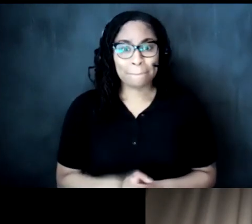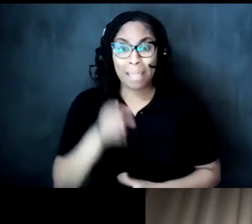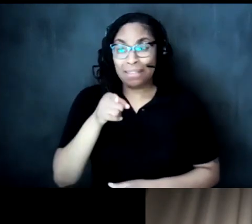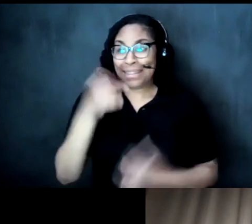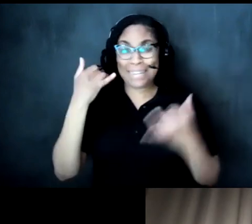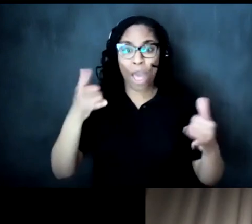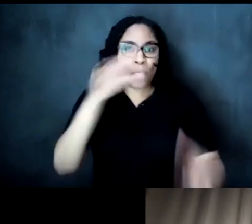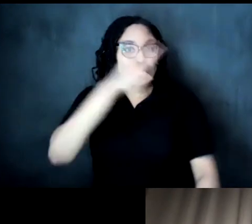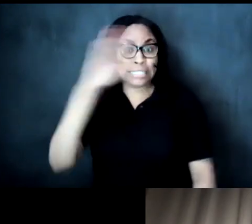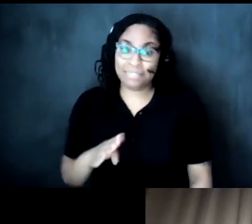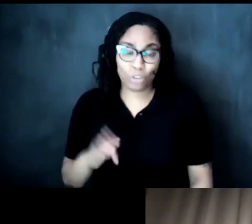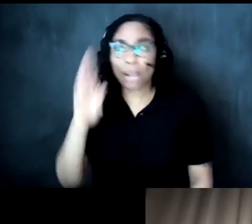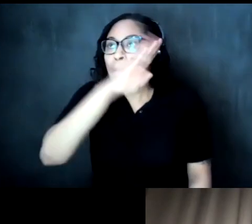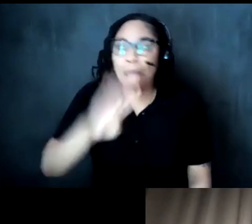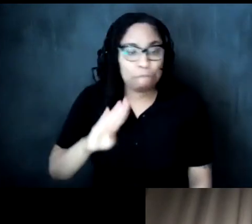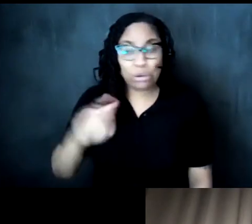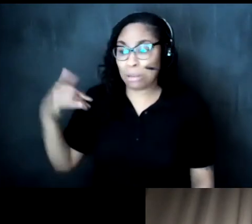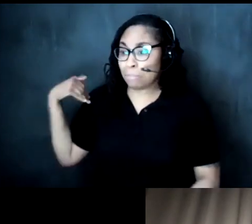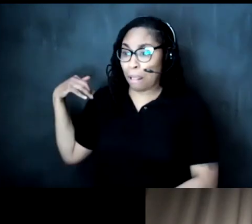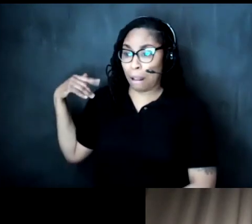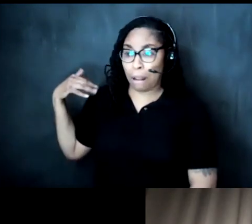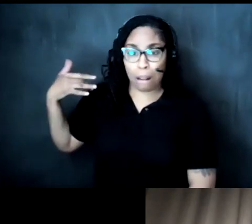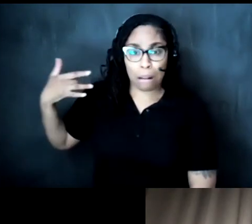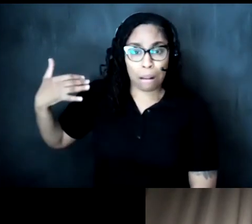it's never been the case in in this country's history uh where where any